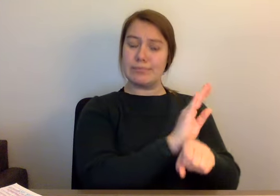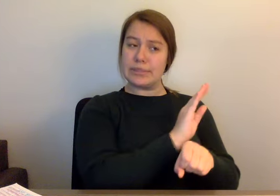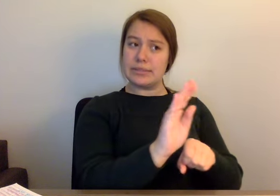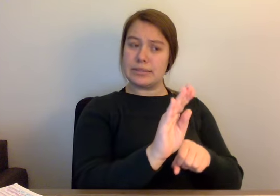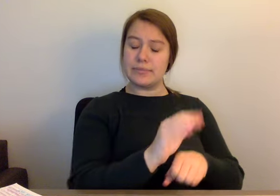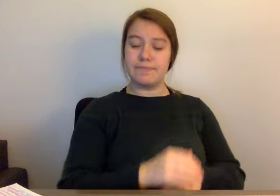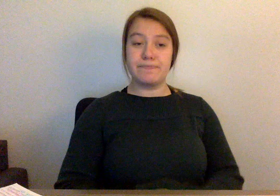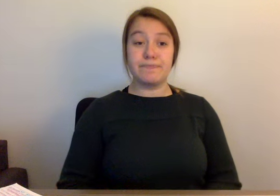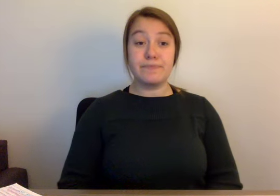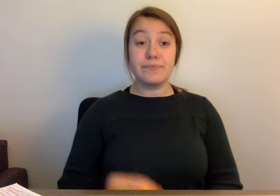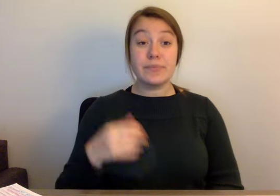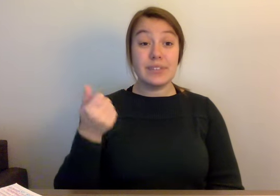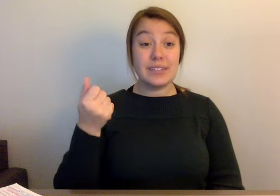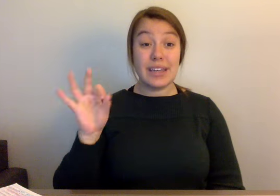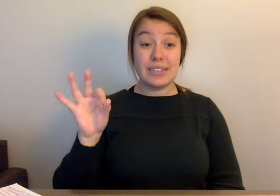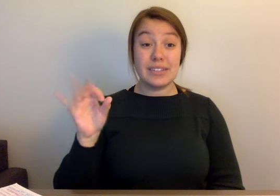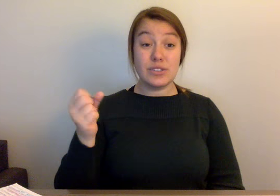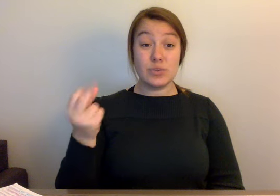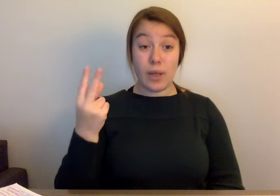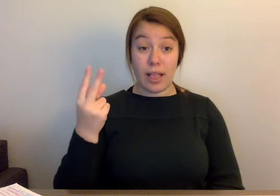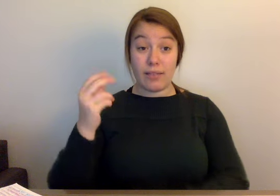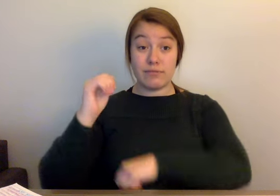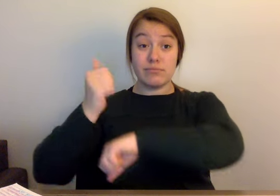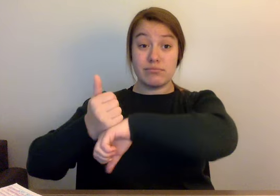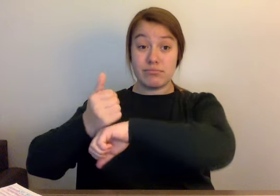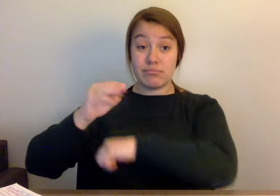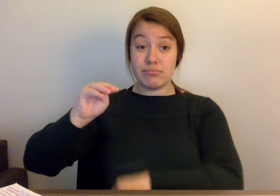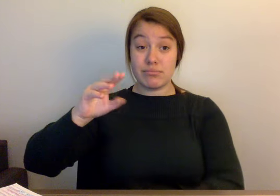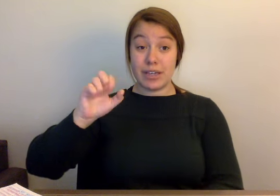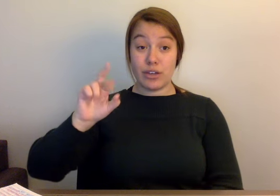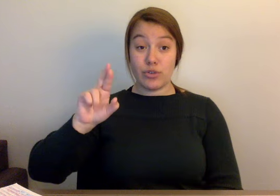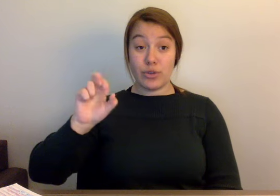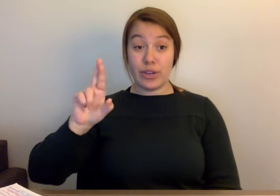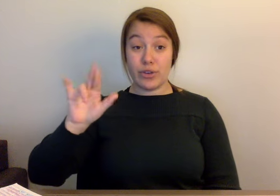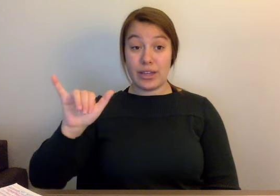McCreary County, Kentucky reached its current total of a 120